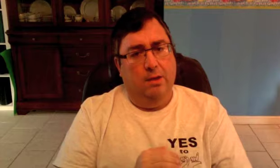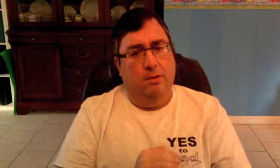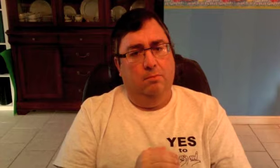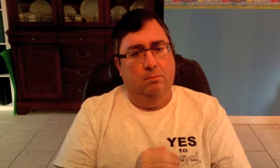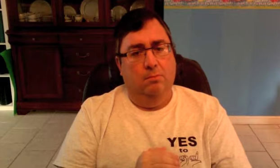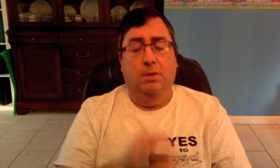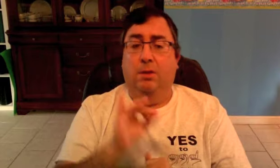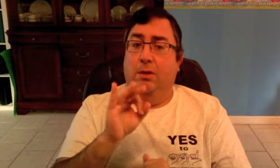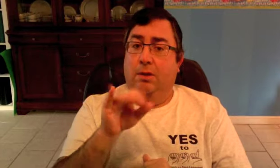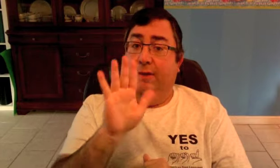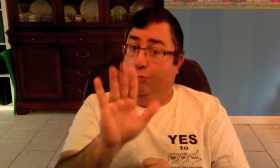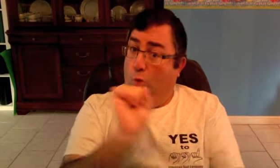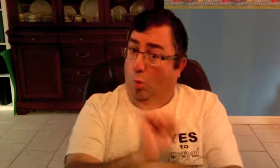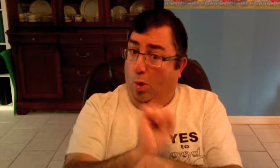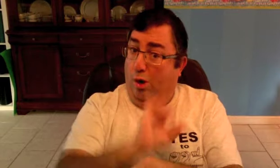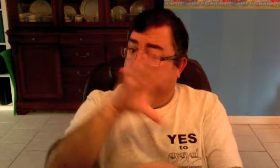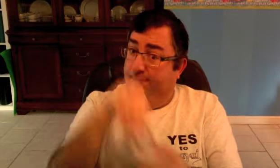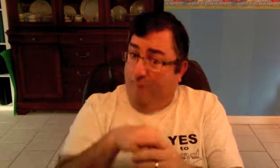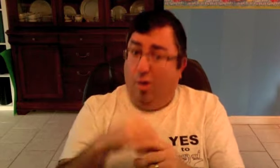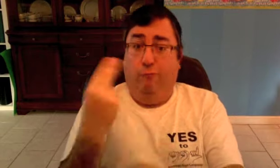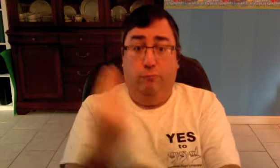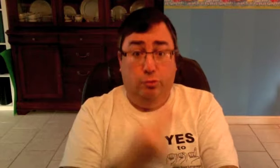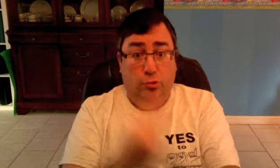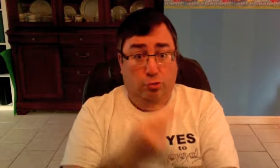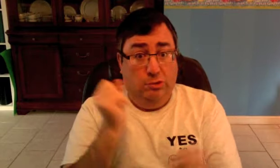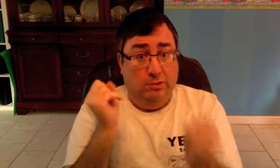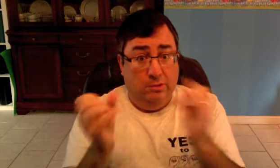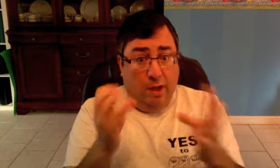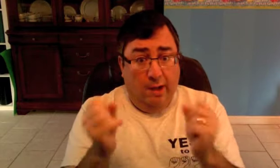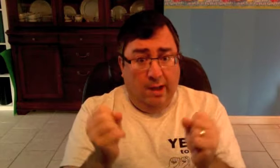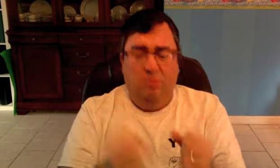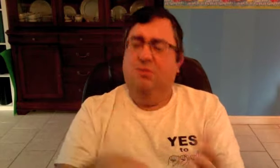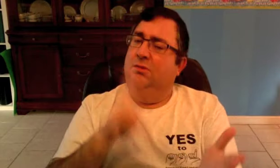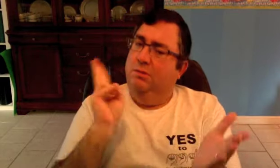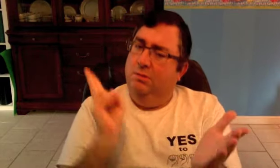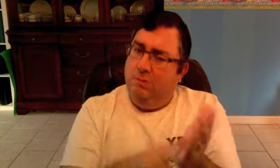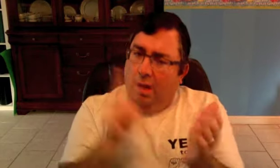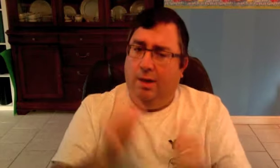If your work involves using sign language, sign it!